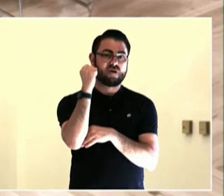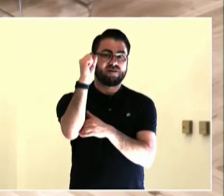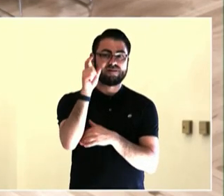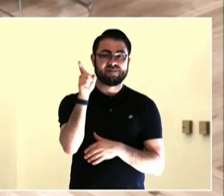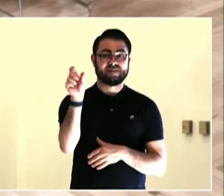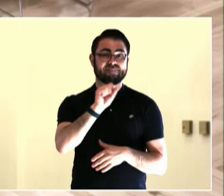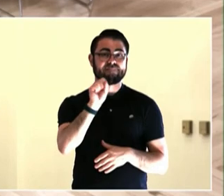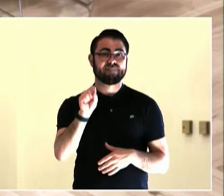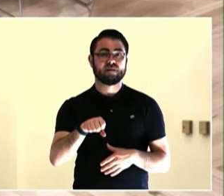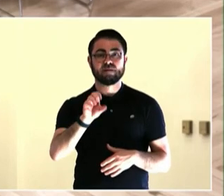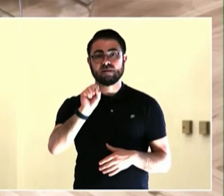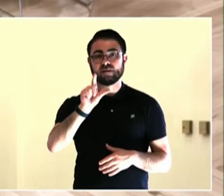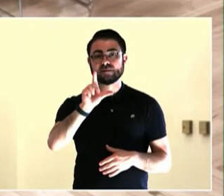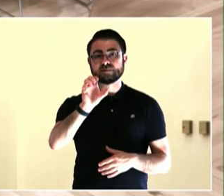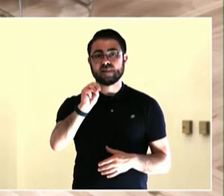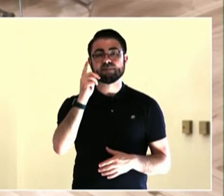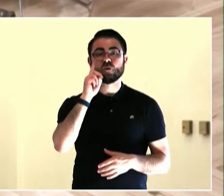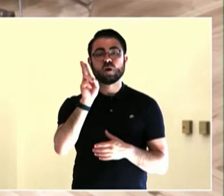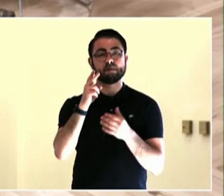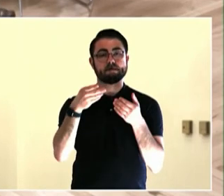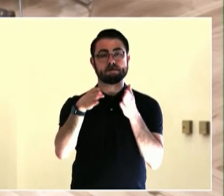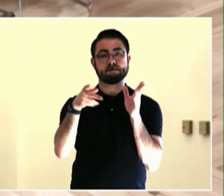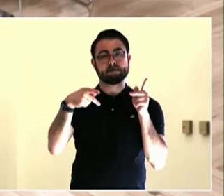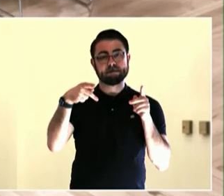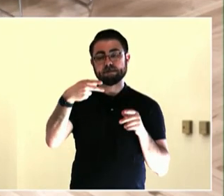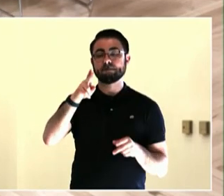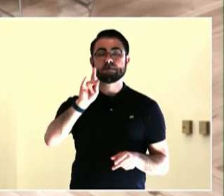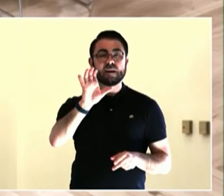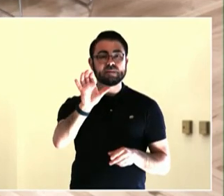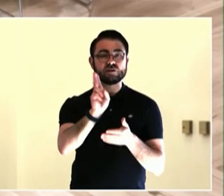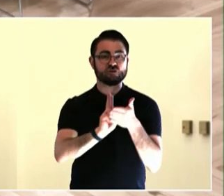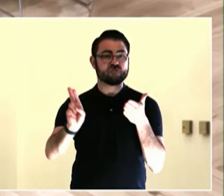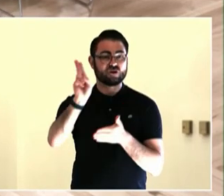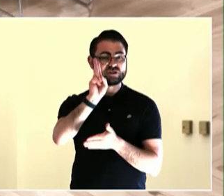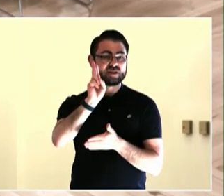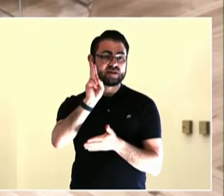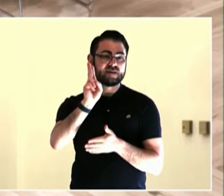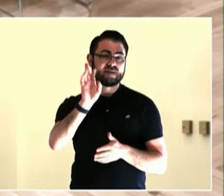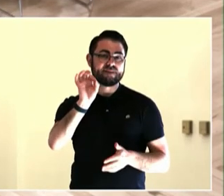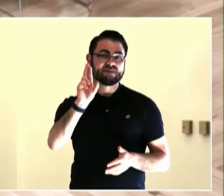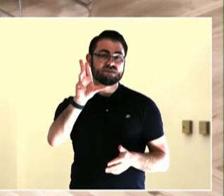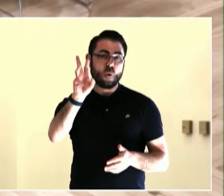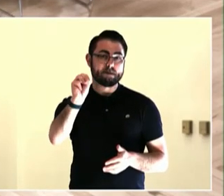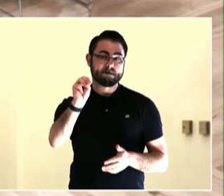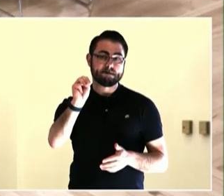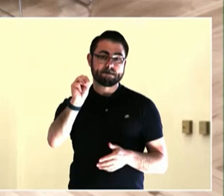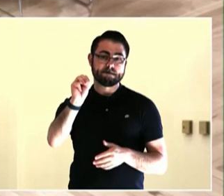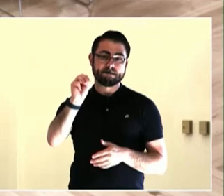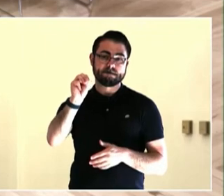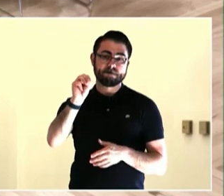or opportunities that our city and county provides. I was really like inspired by